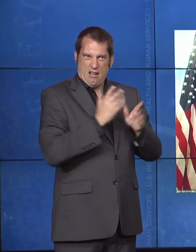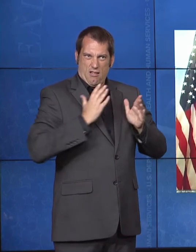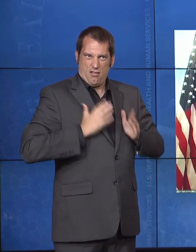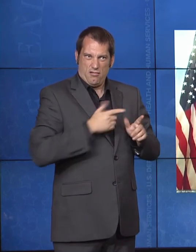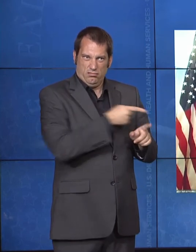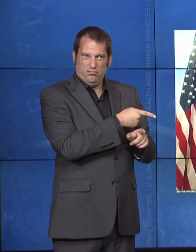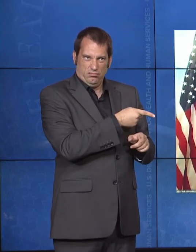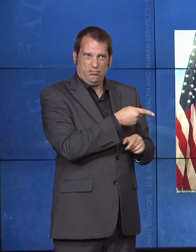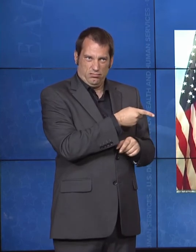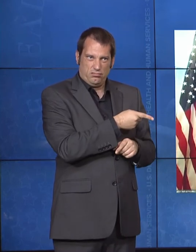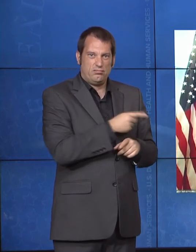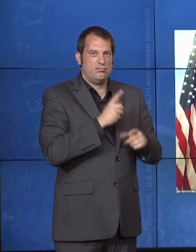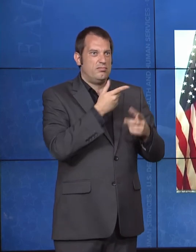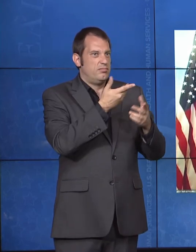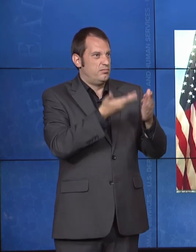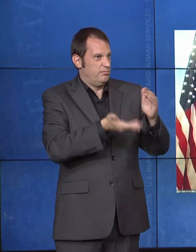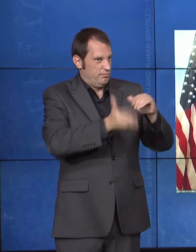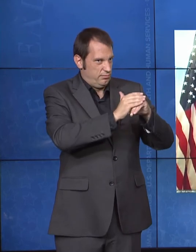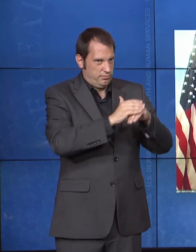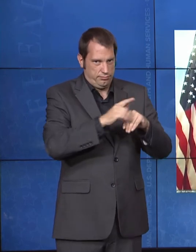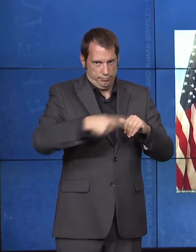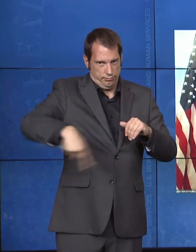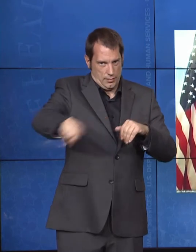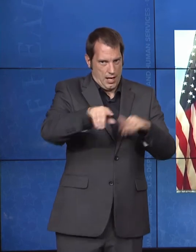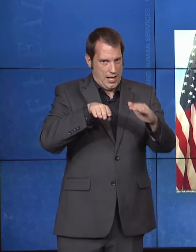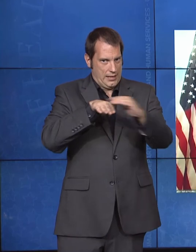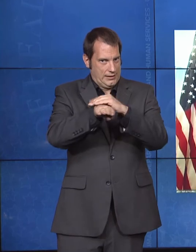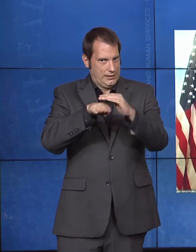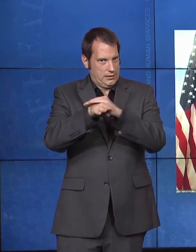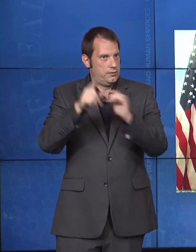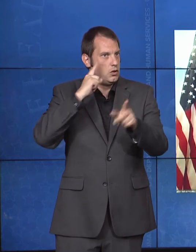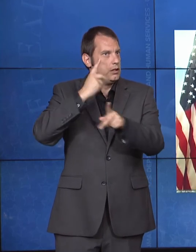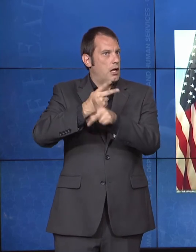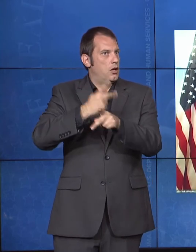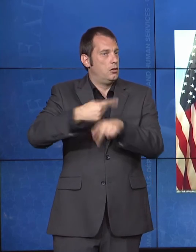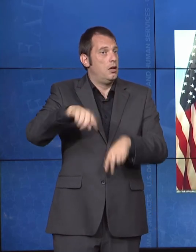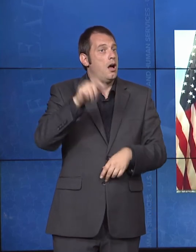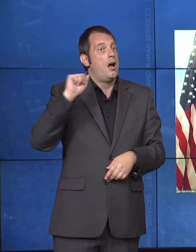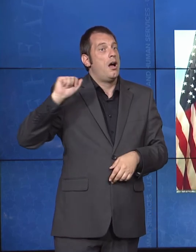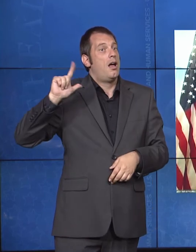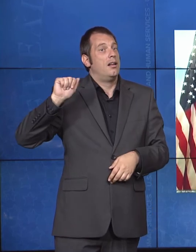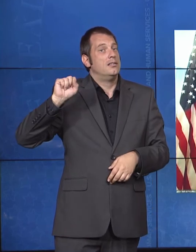operation up in Alaska for over 50 years. And just last month, we announced the national